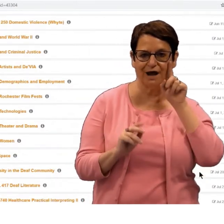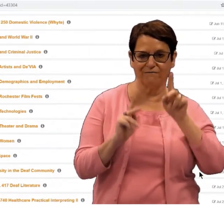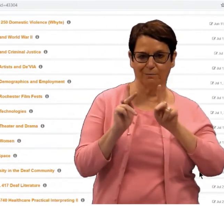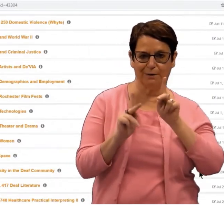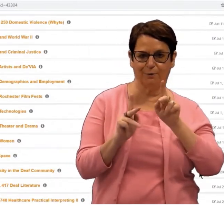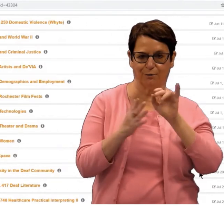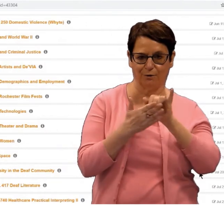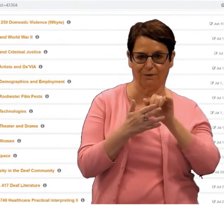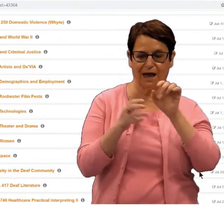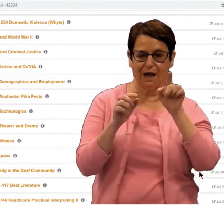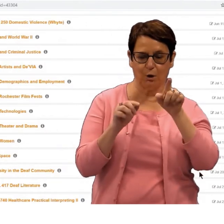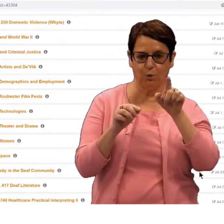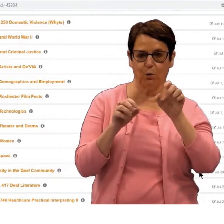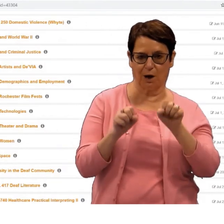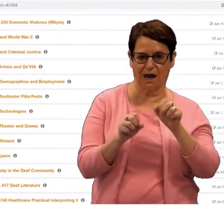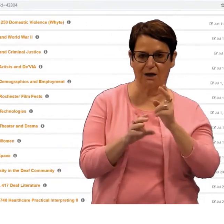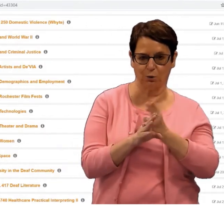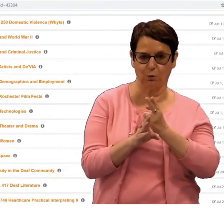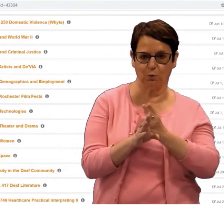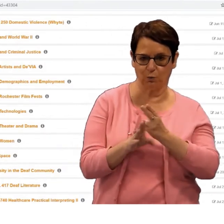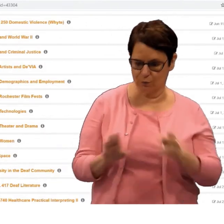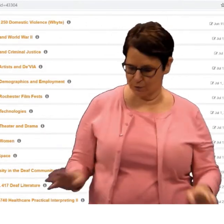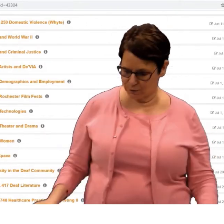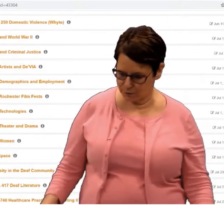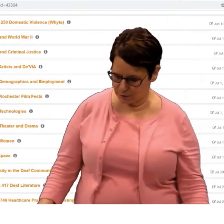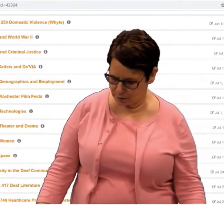have information about deaf people that you can use.